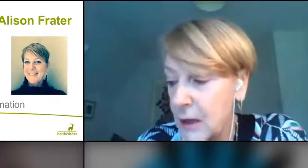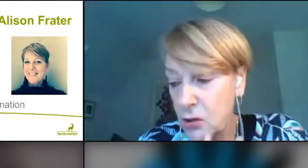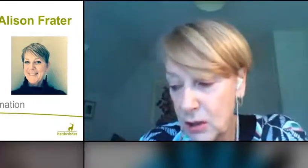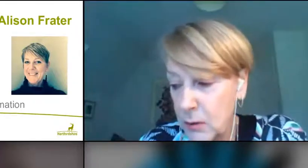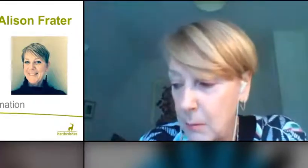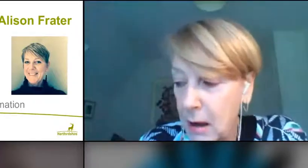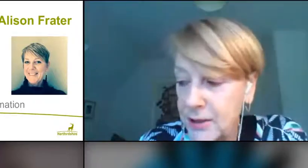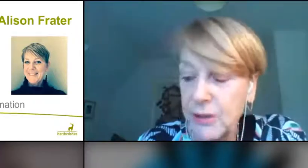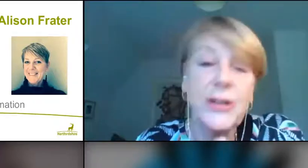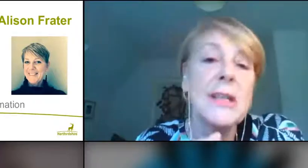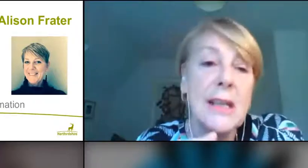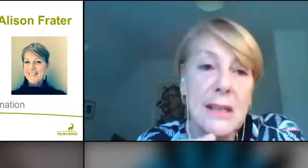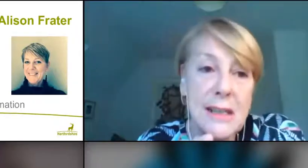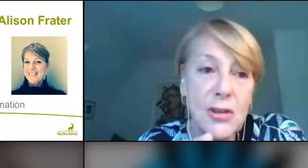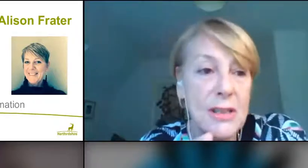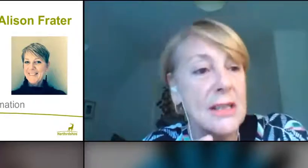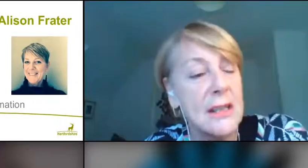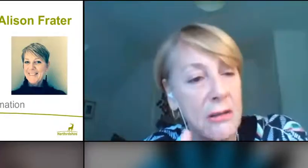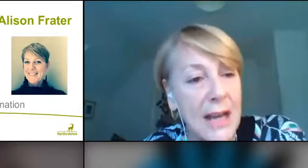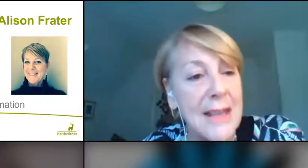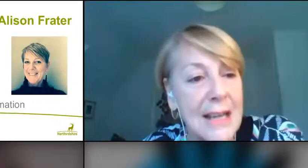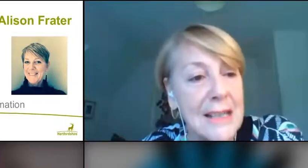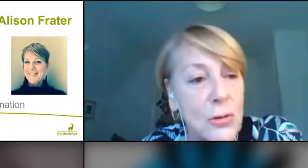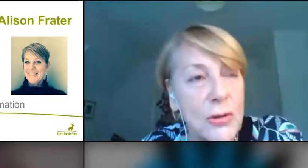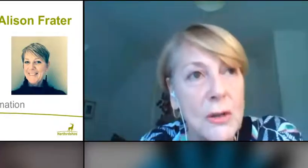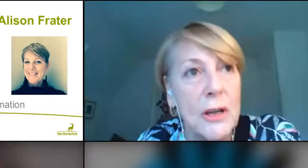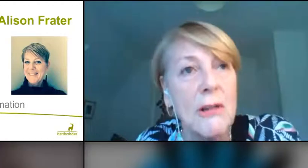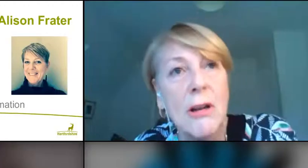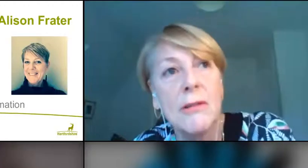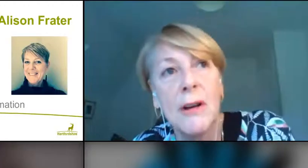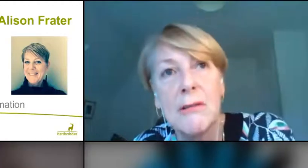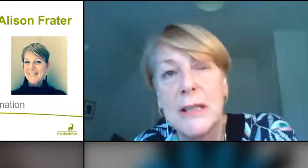usually with a mild illness, it's interesting to know that that is also a coronavirus.